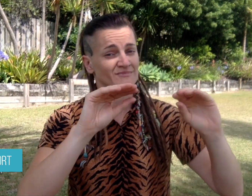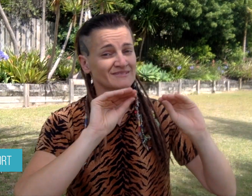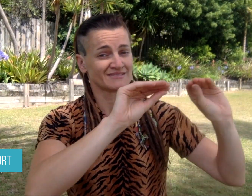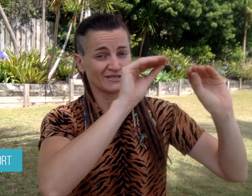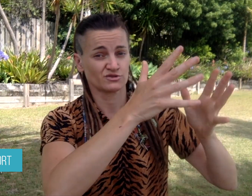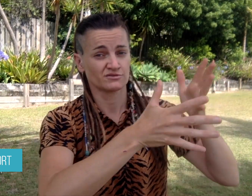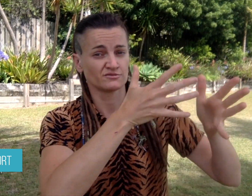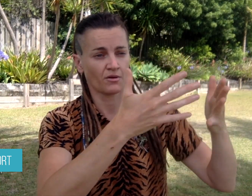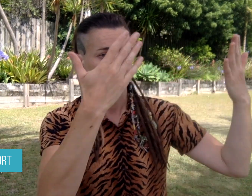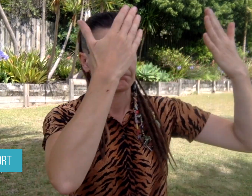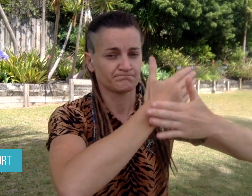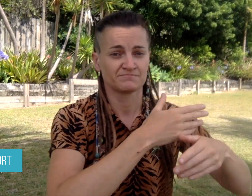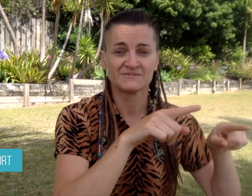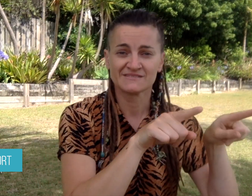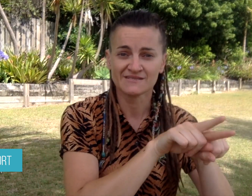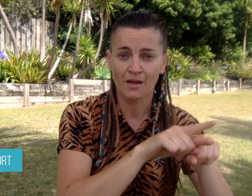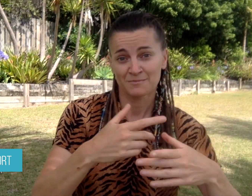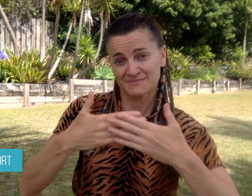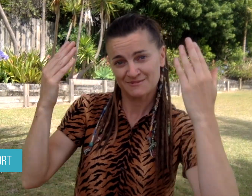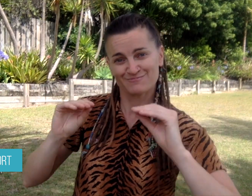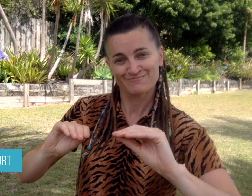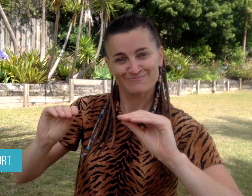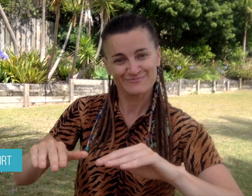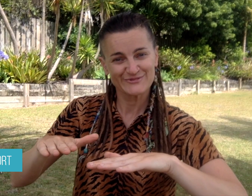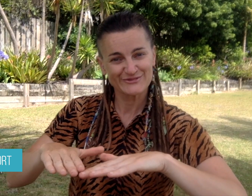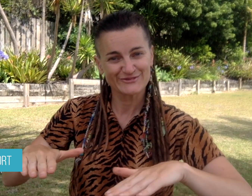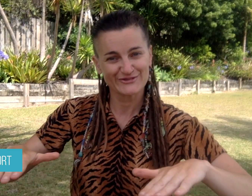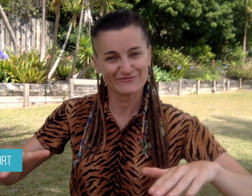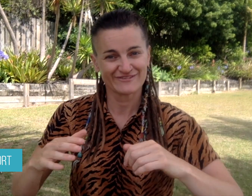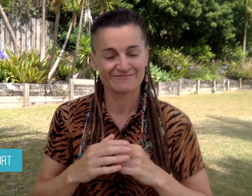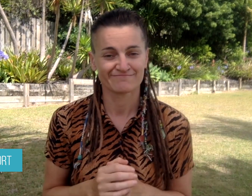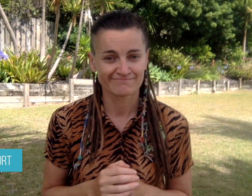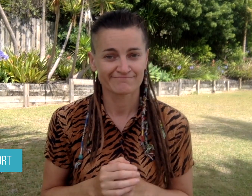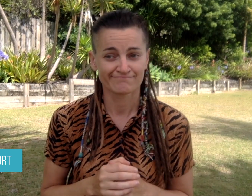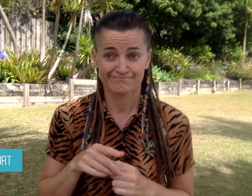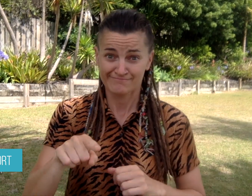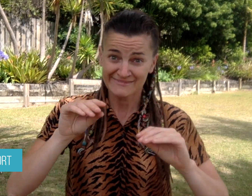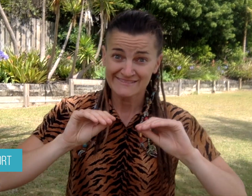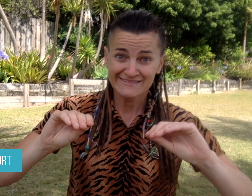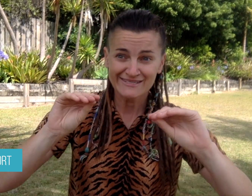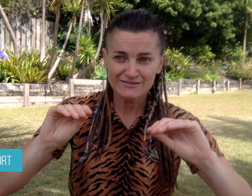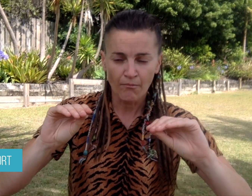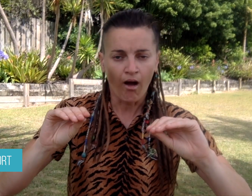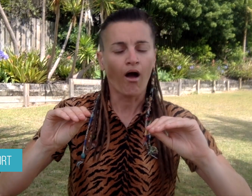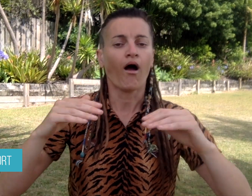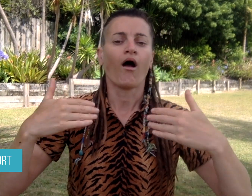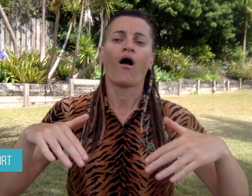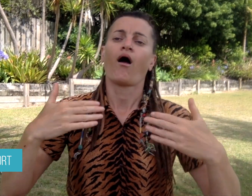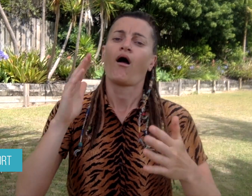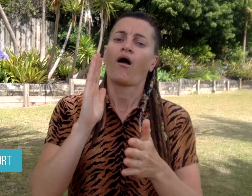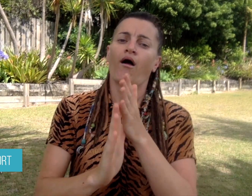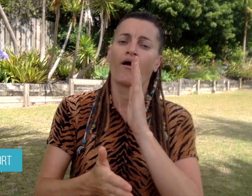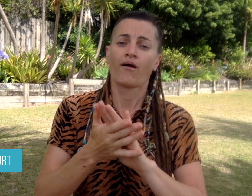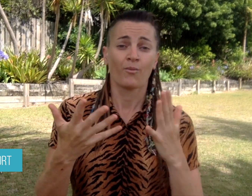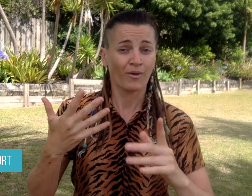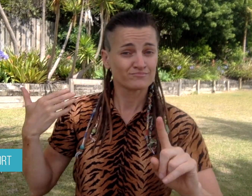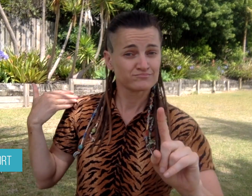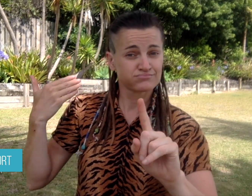She teaches them sign language at nighttime and teaches children during the day. This program is a great accomplishment